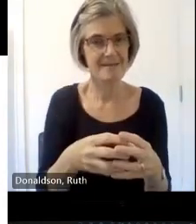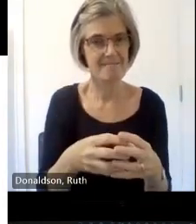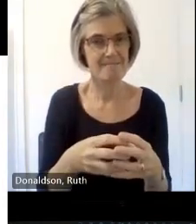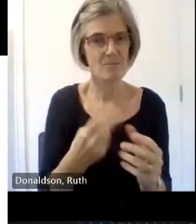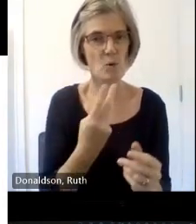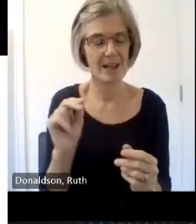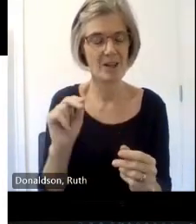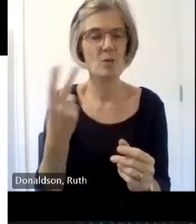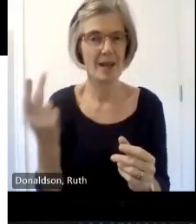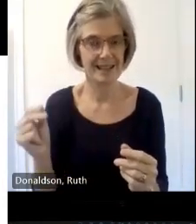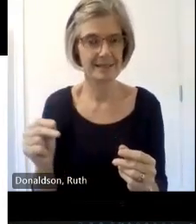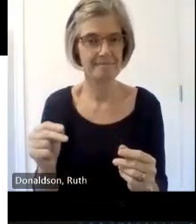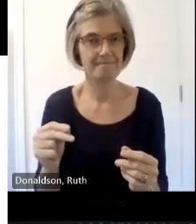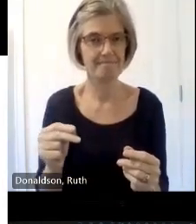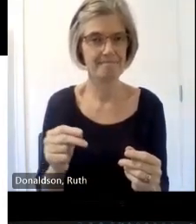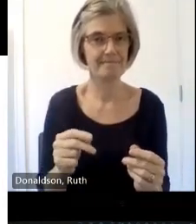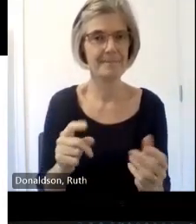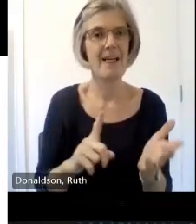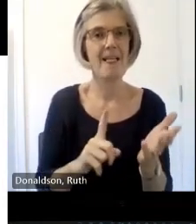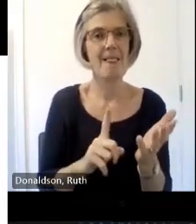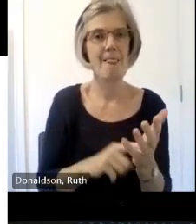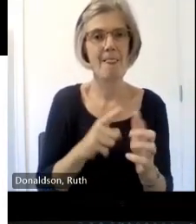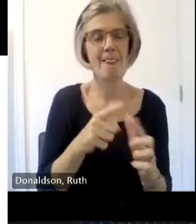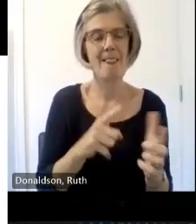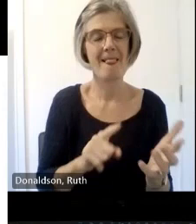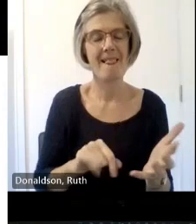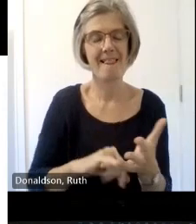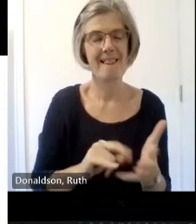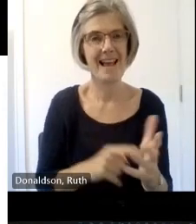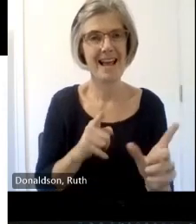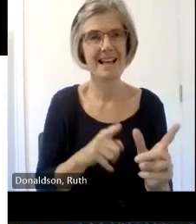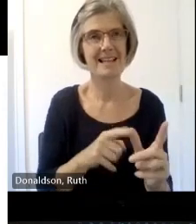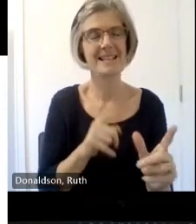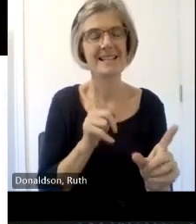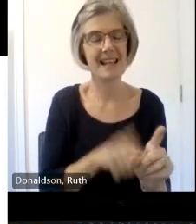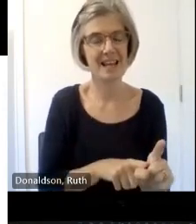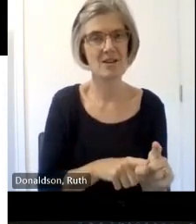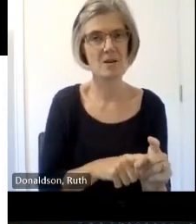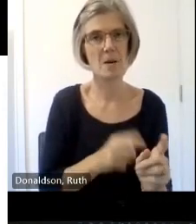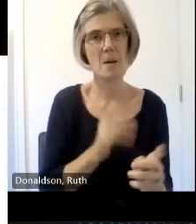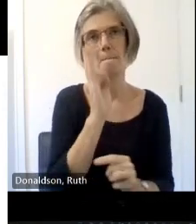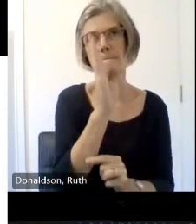degree in geography she was head of information and Library services for BP exploration before